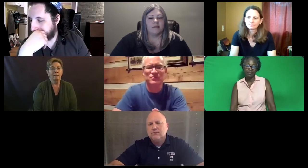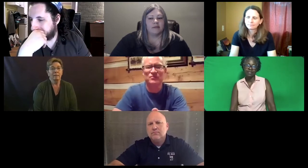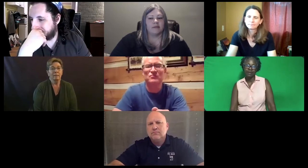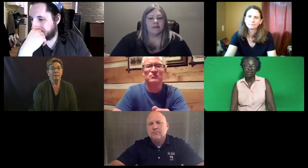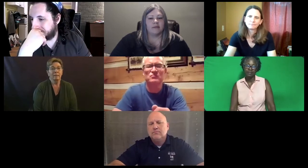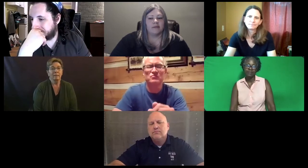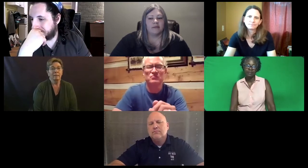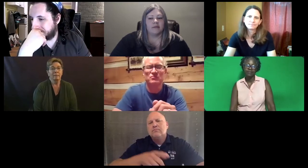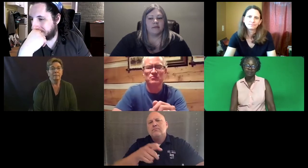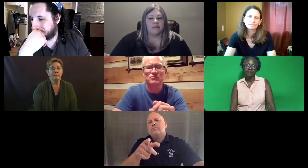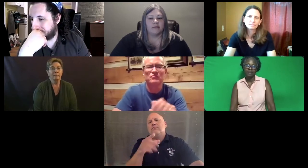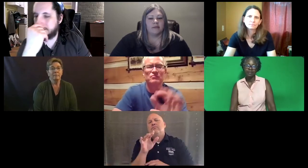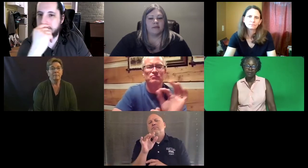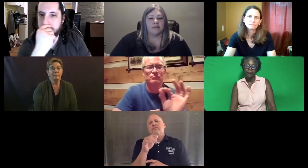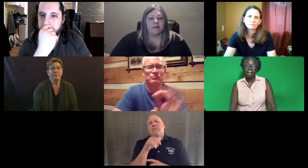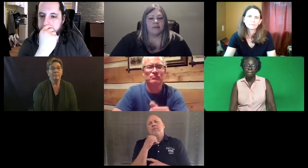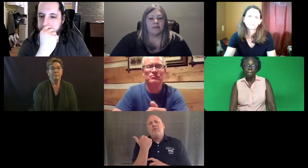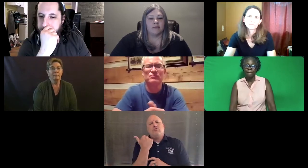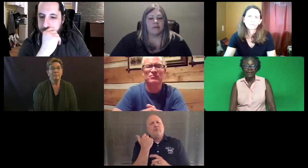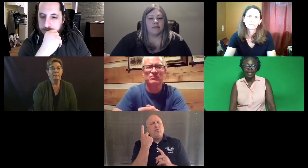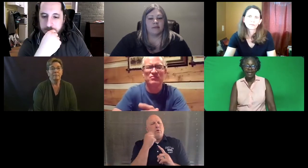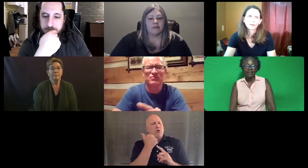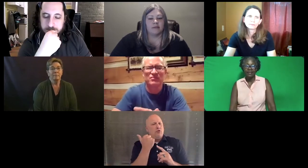But yes, that's correct.